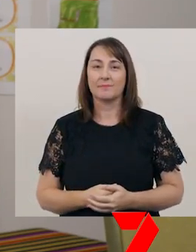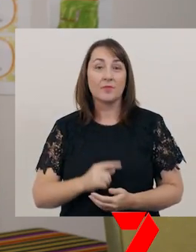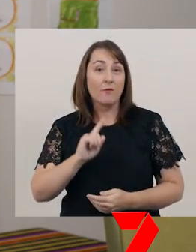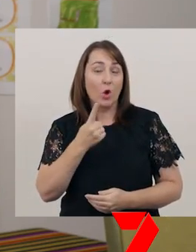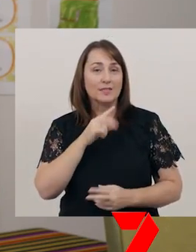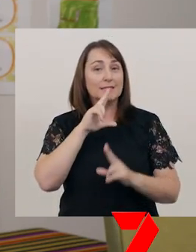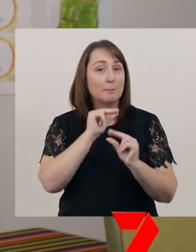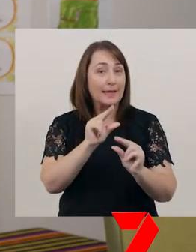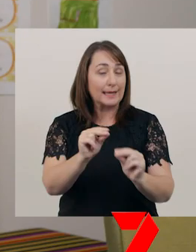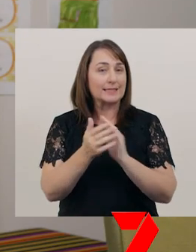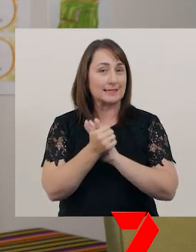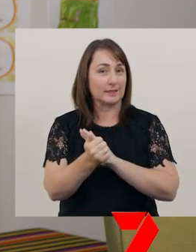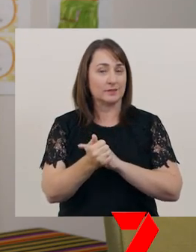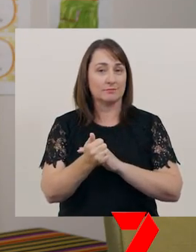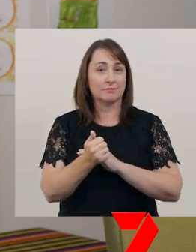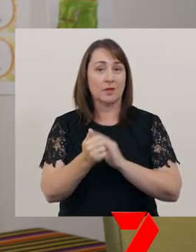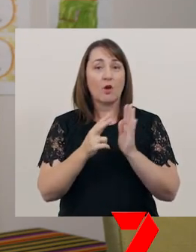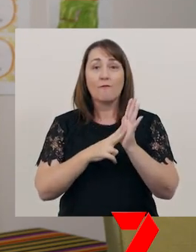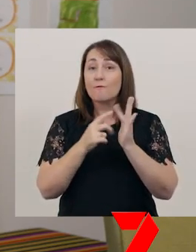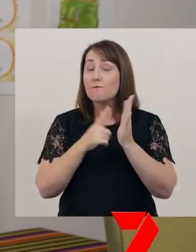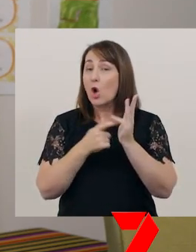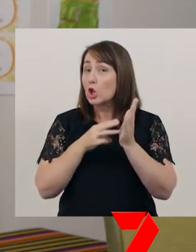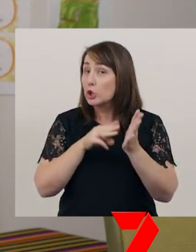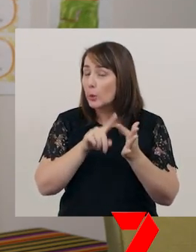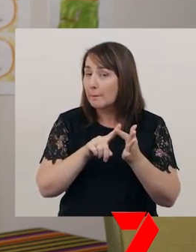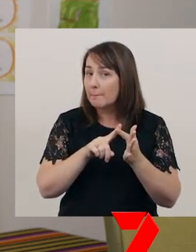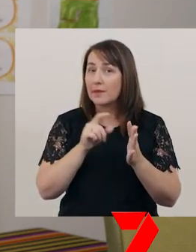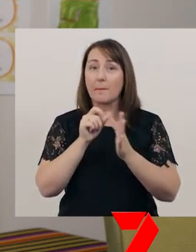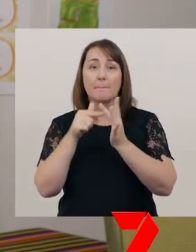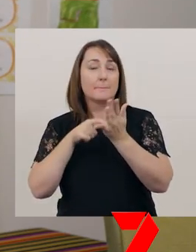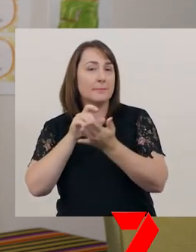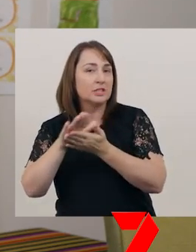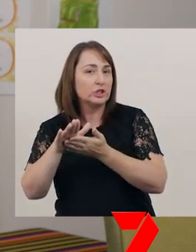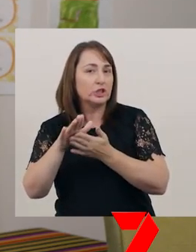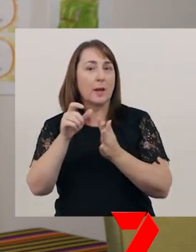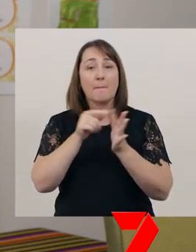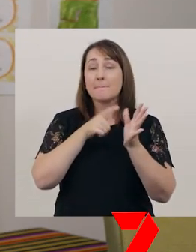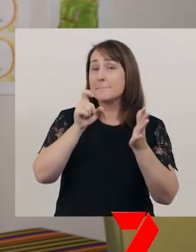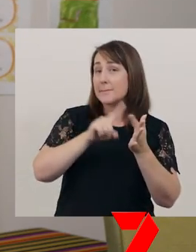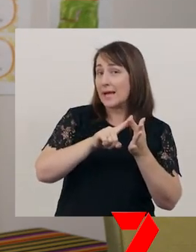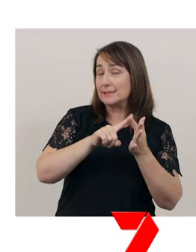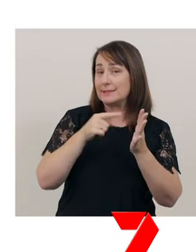Have you heard of volume, pitch, pace, tone, and pausing?